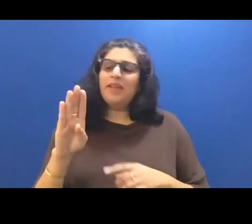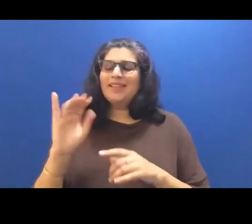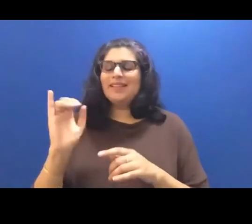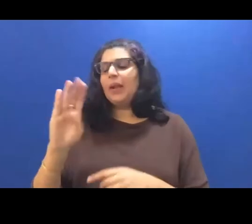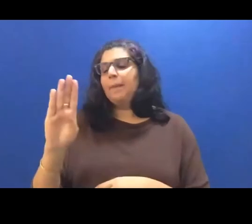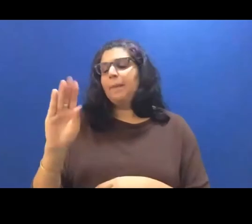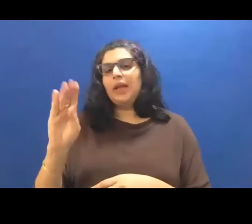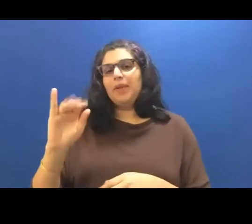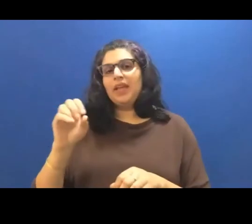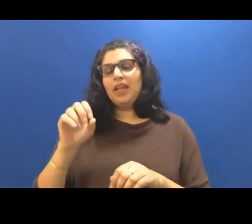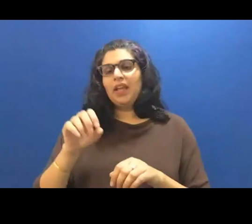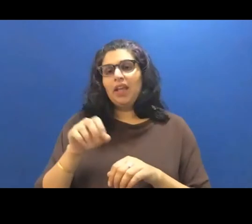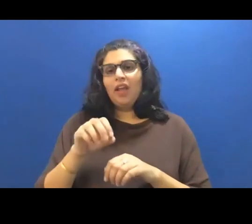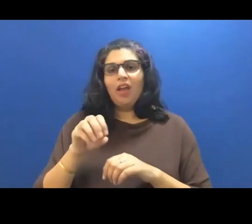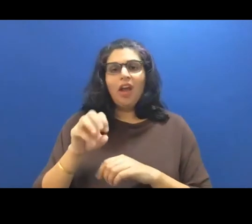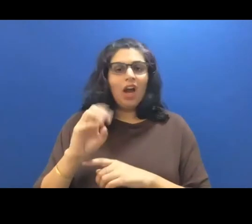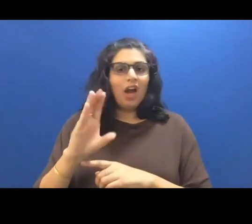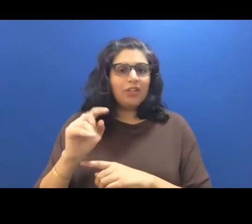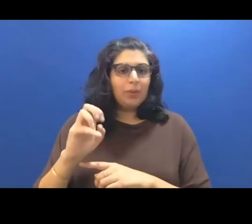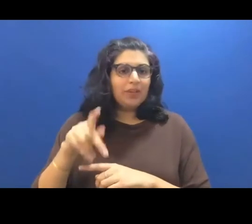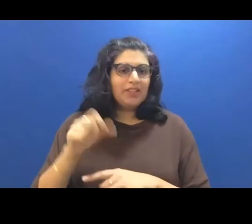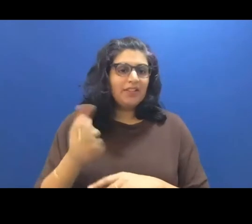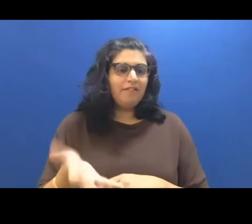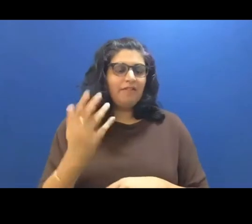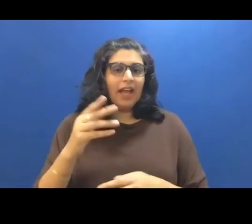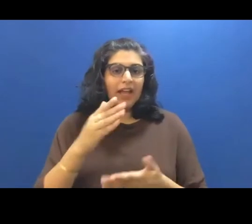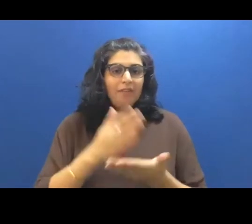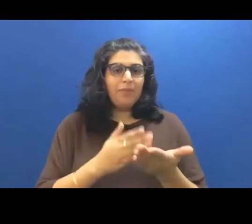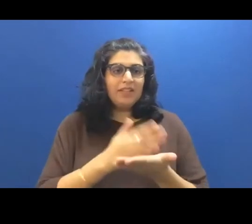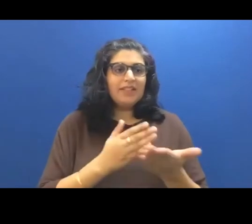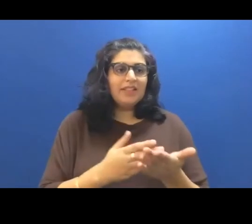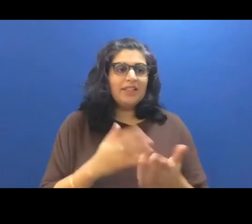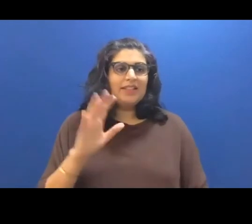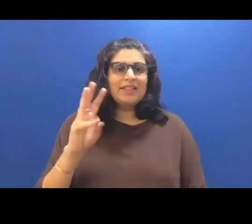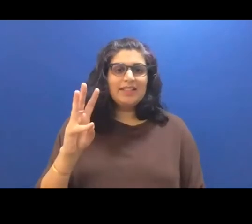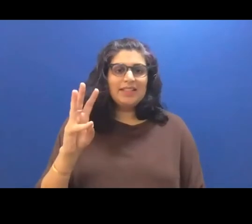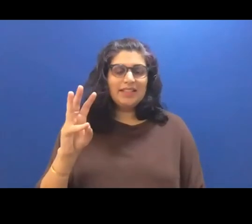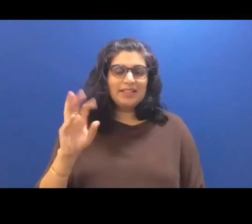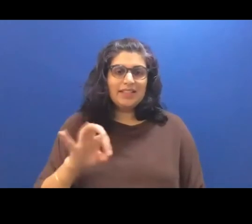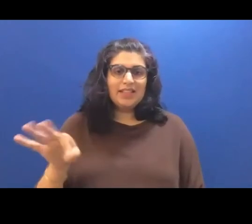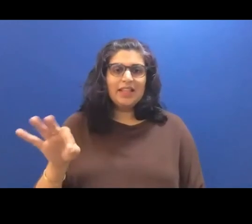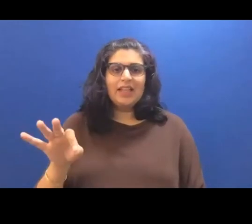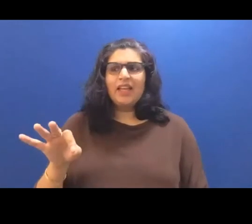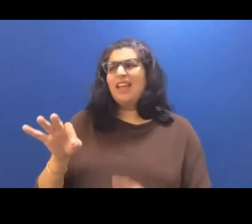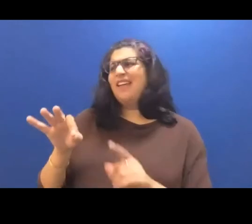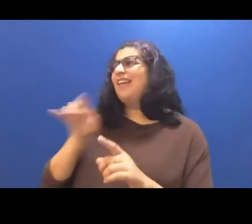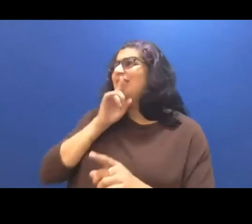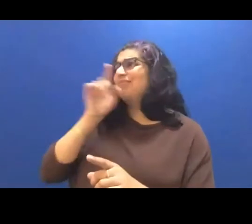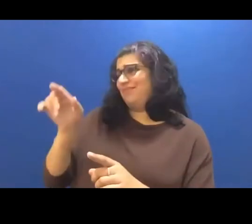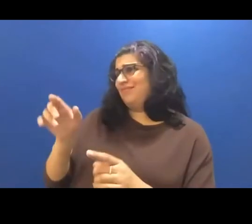five pieces 695 It's actually taco Ray said after you left. They had it a few weeks ago.